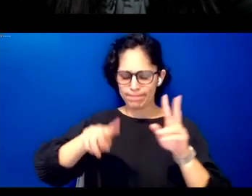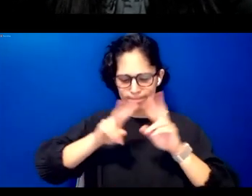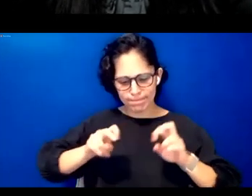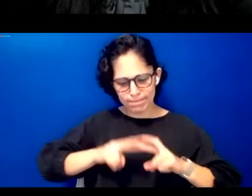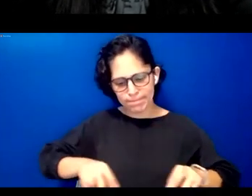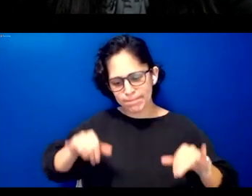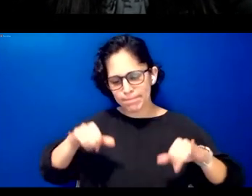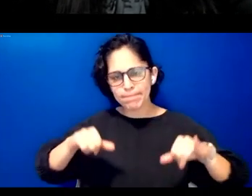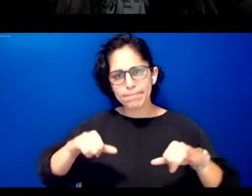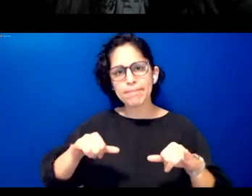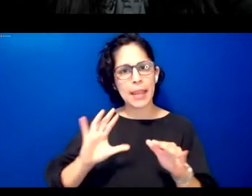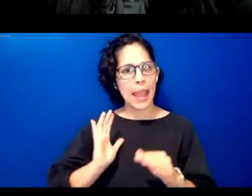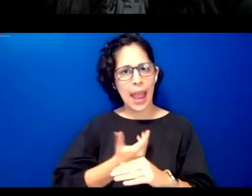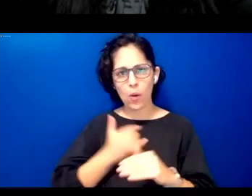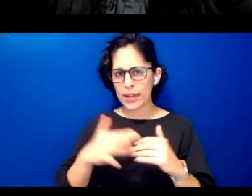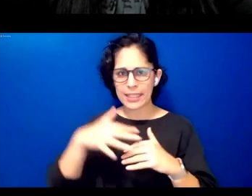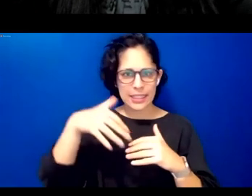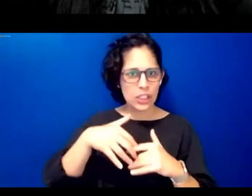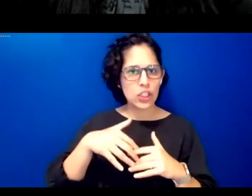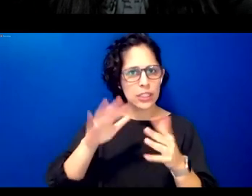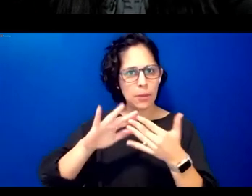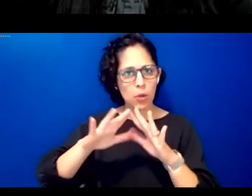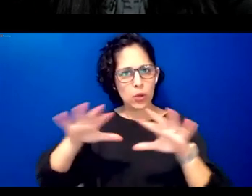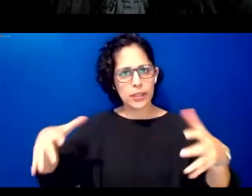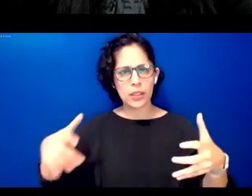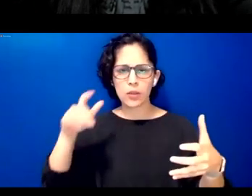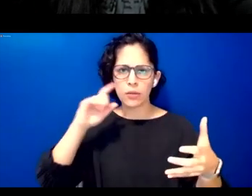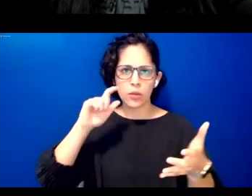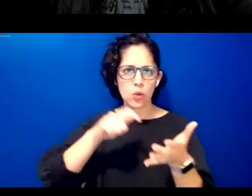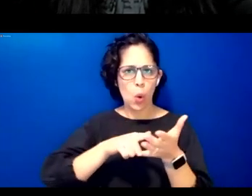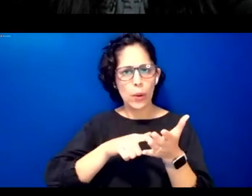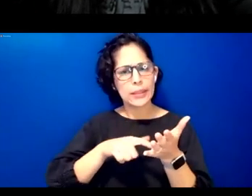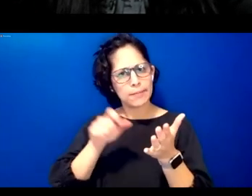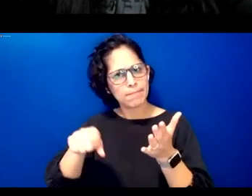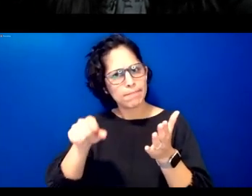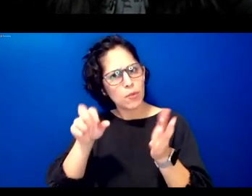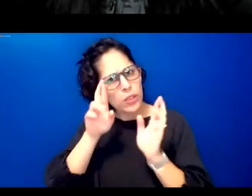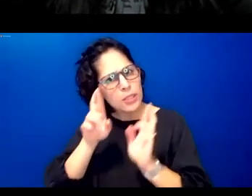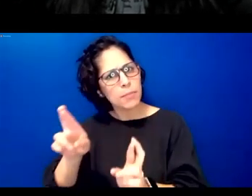there has always been a recognition respect and relational accountability to our kin and